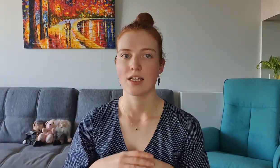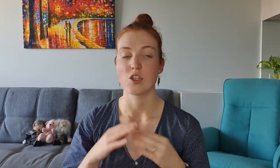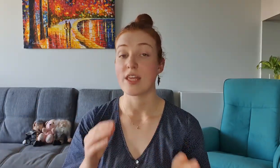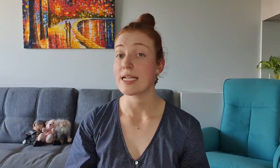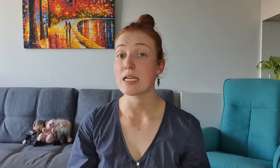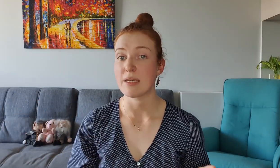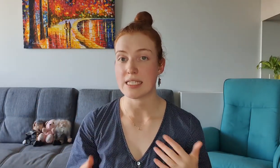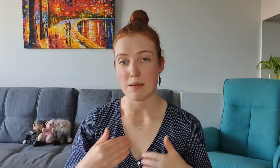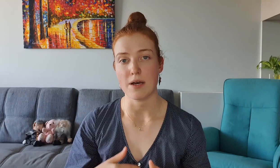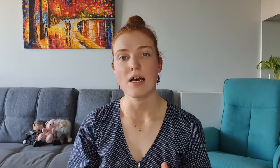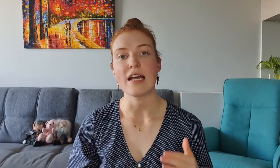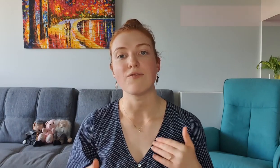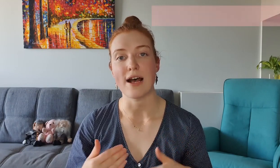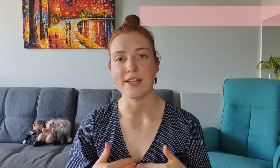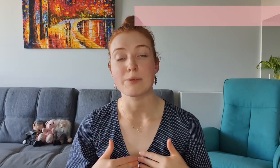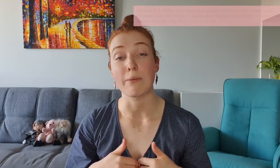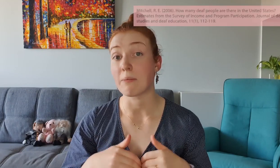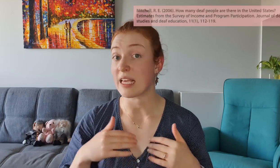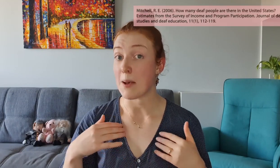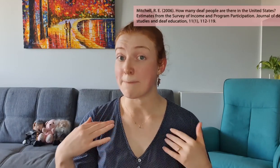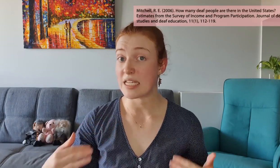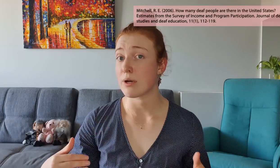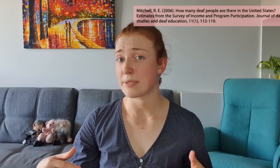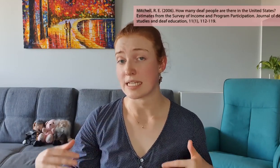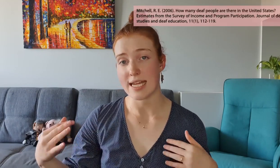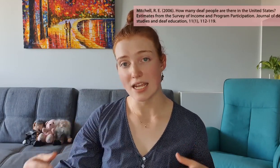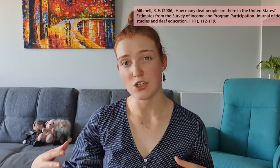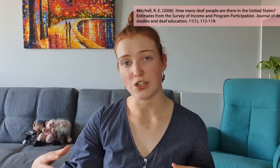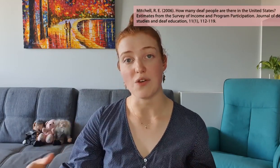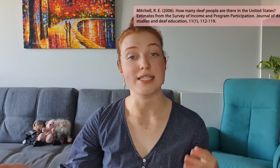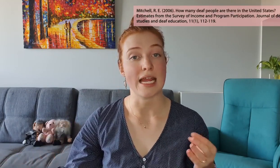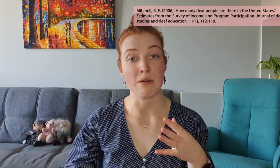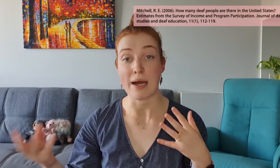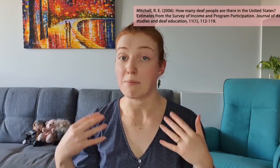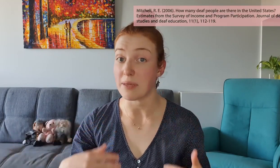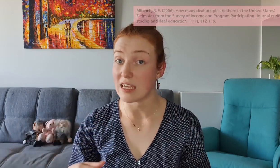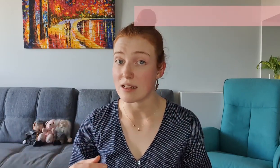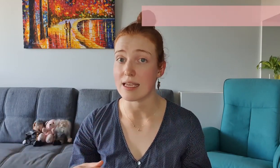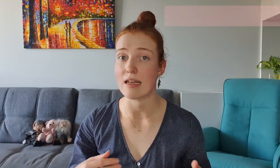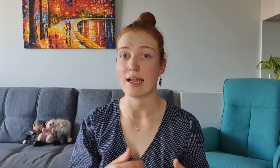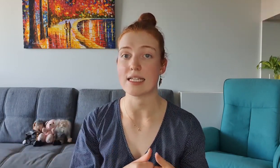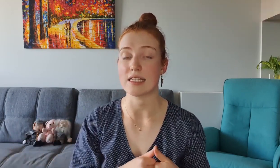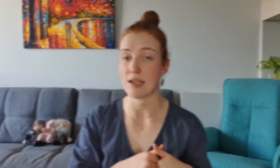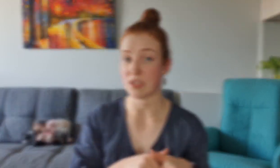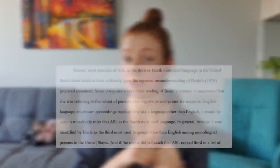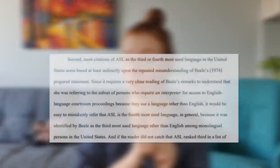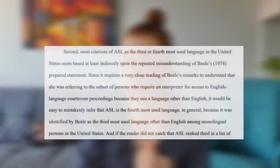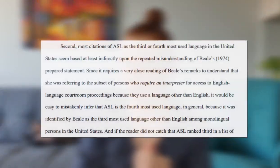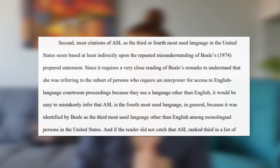So then I dug a bit deeper and found that it's probably a misrepresentation of a statement by Beale in 1974